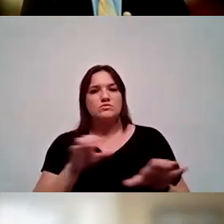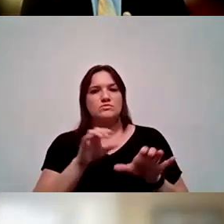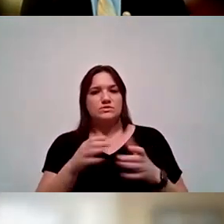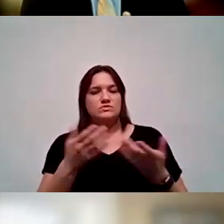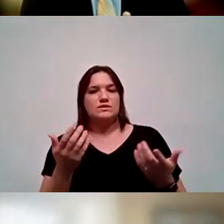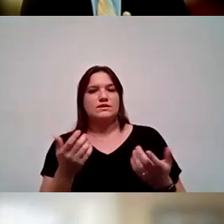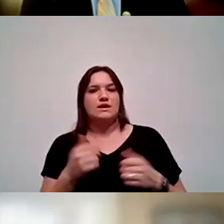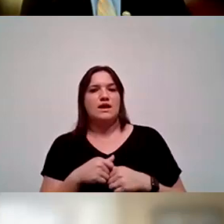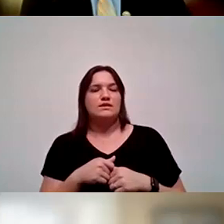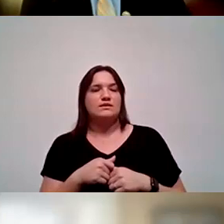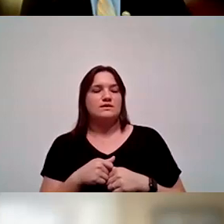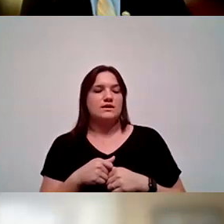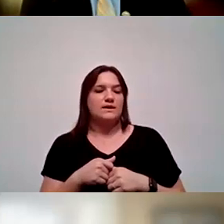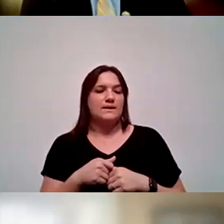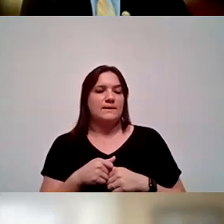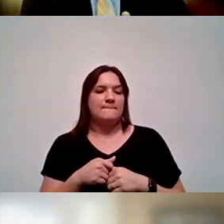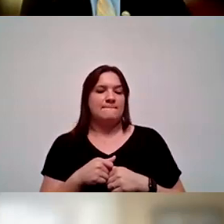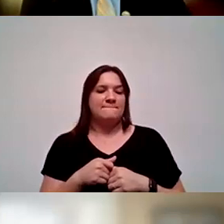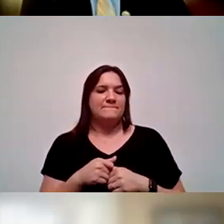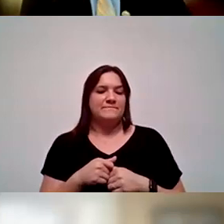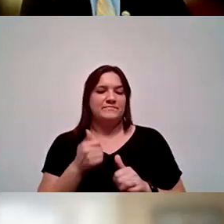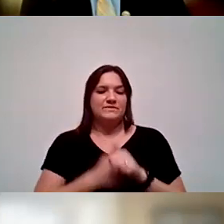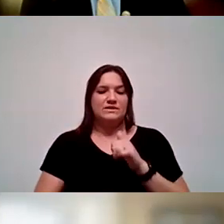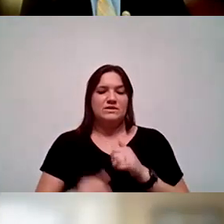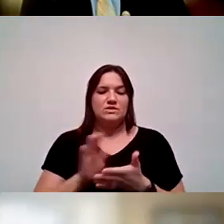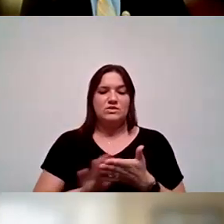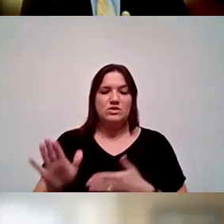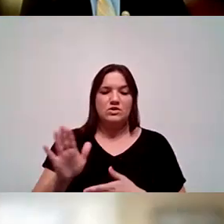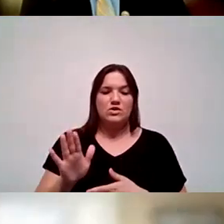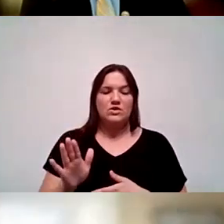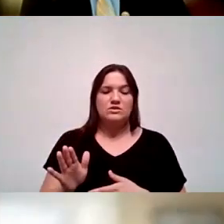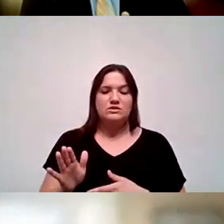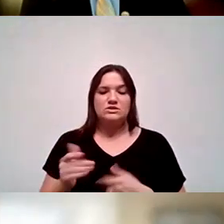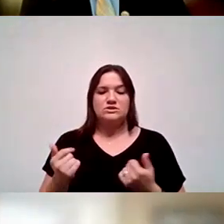at each of the colleges as we go through that 2035